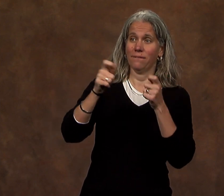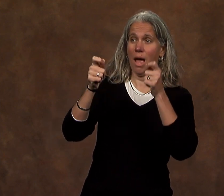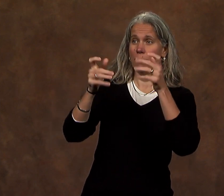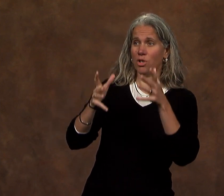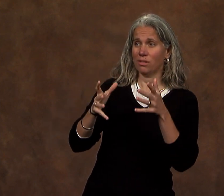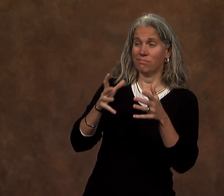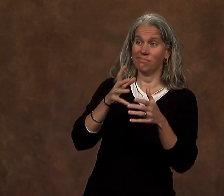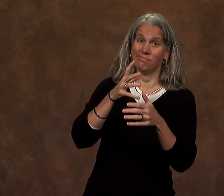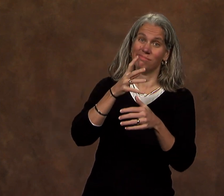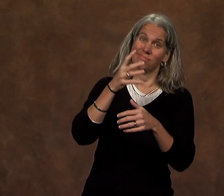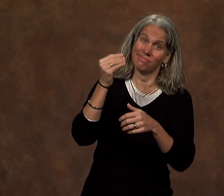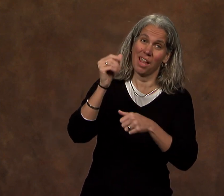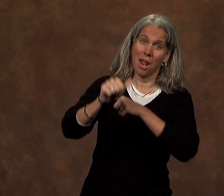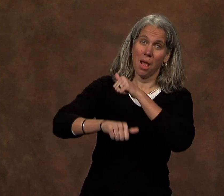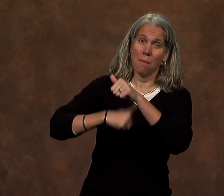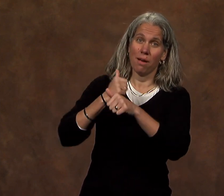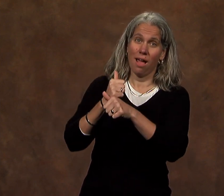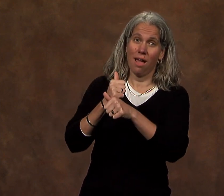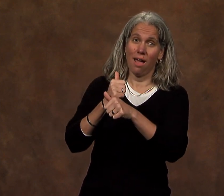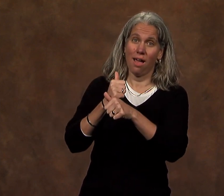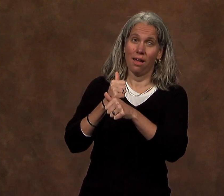the administrator and the alumni -